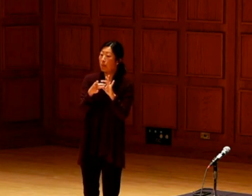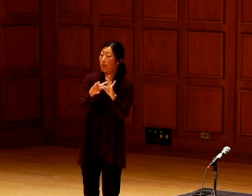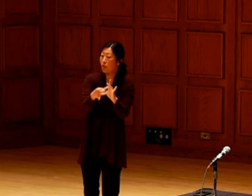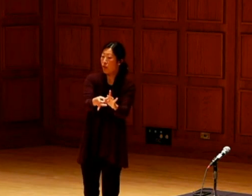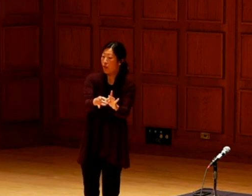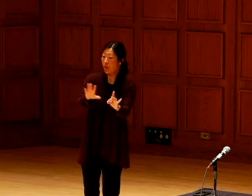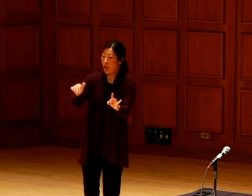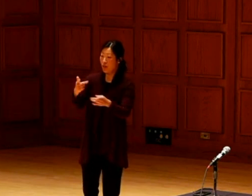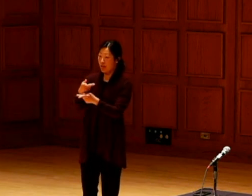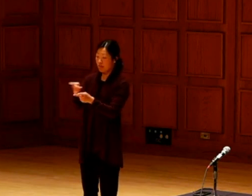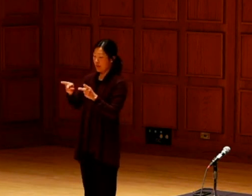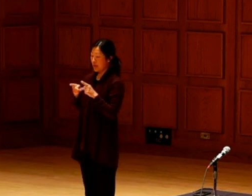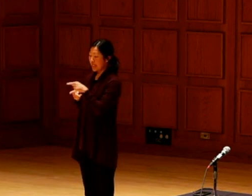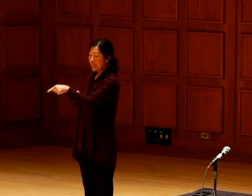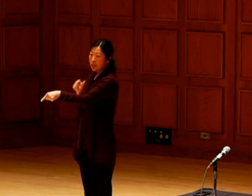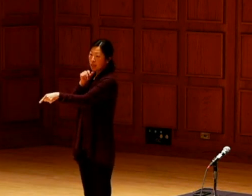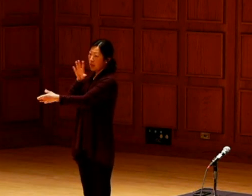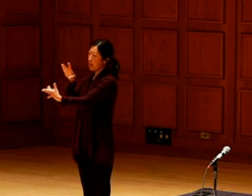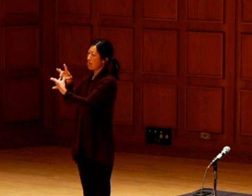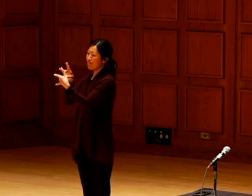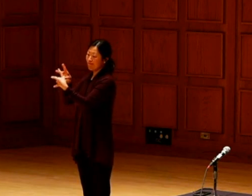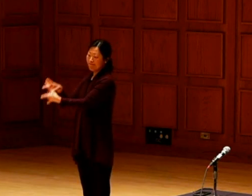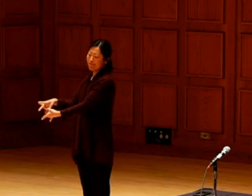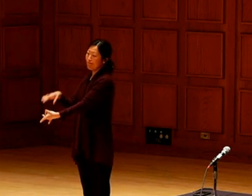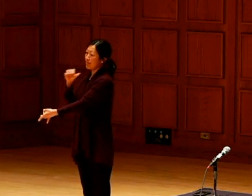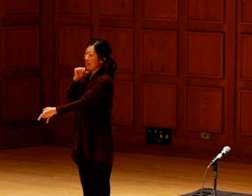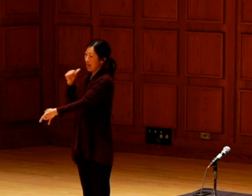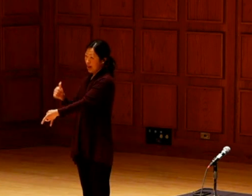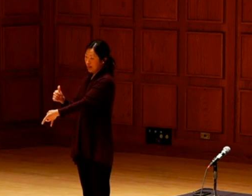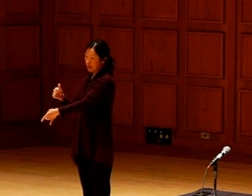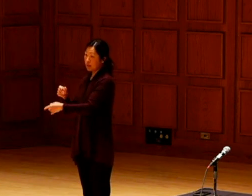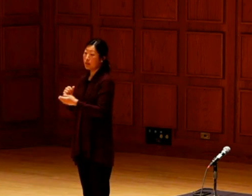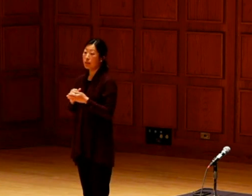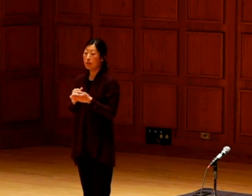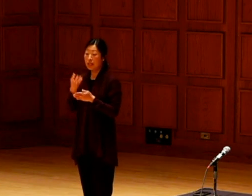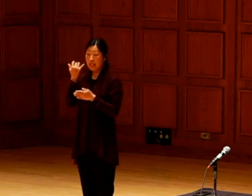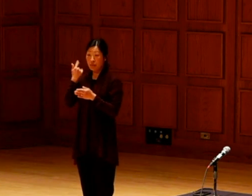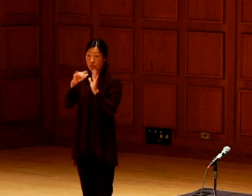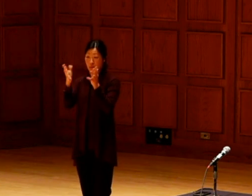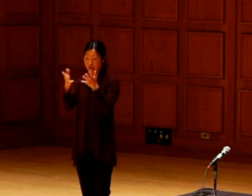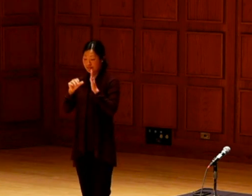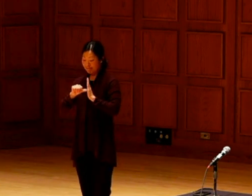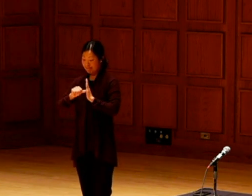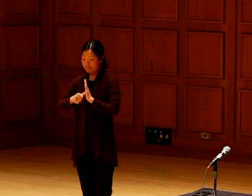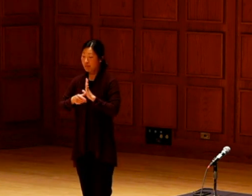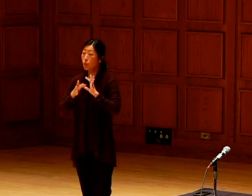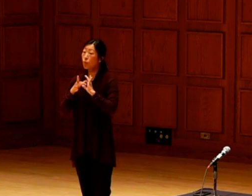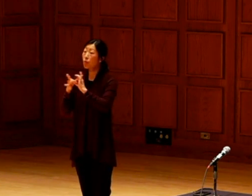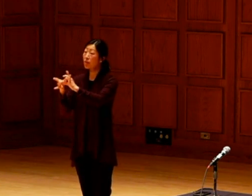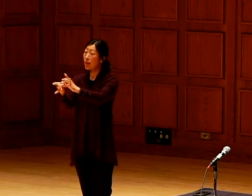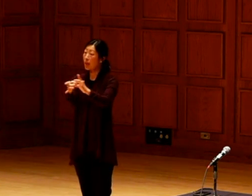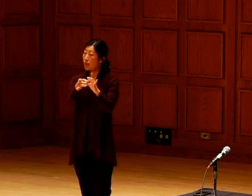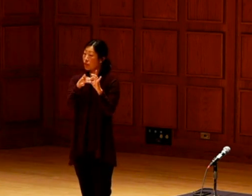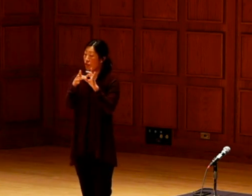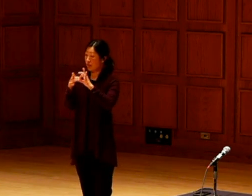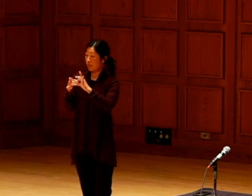There are places the seeds belong and places they don't belong. If we want to get to the relationship of things, you know, there are things that I will not share.